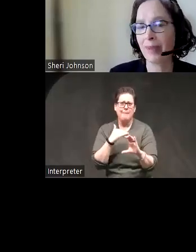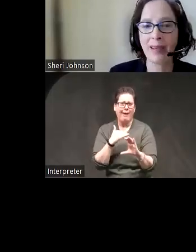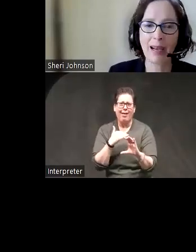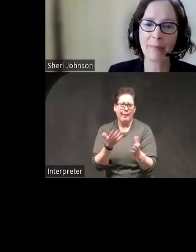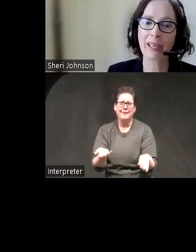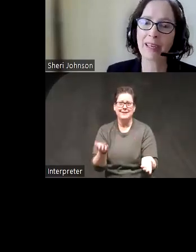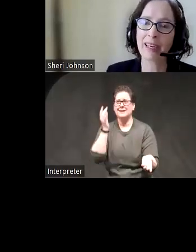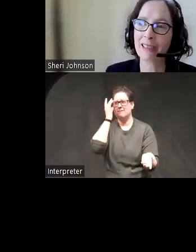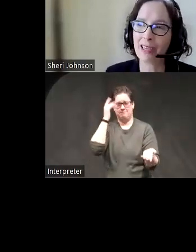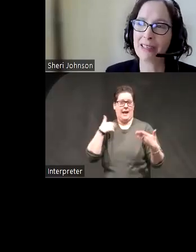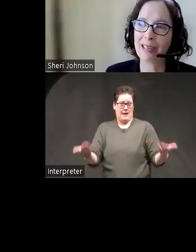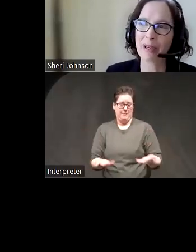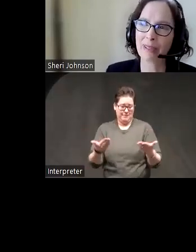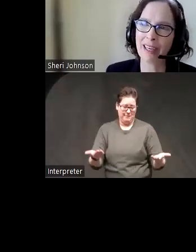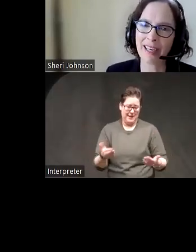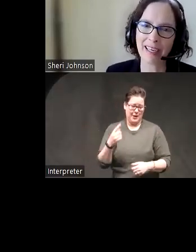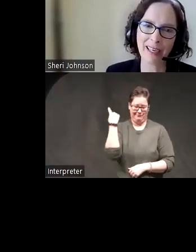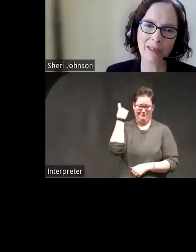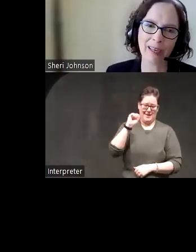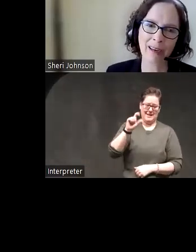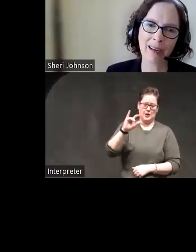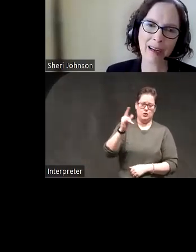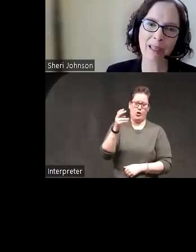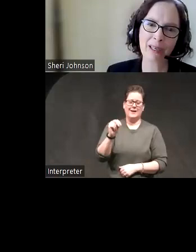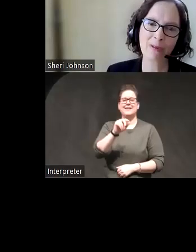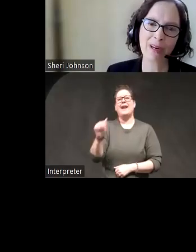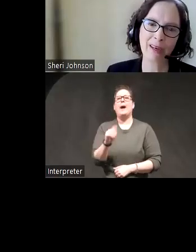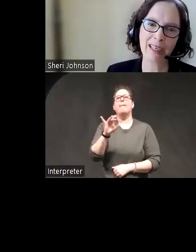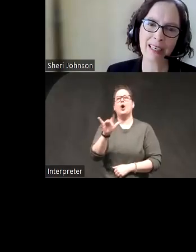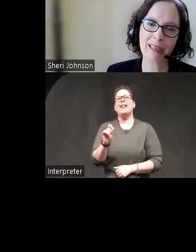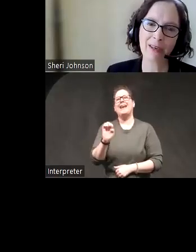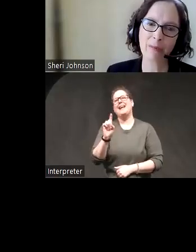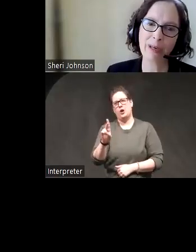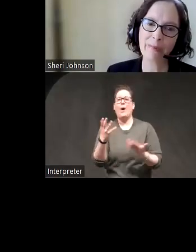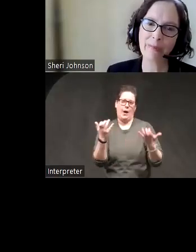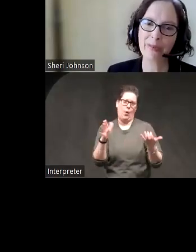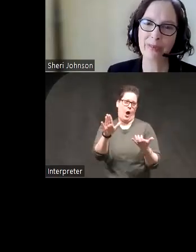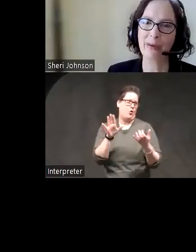I'm here at SL Johnson at berkeley.edu and I I really do want your ideas and your input so